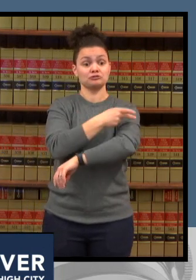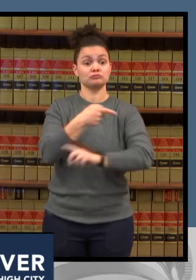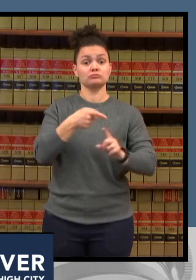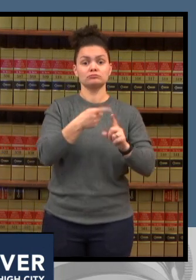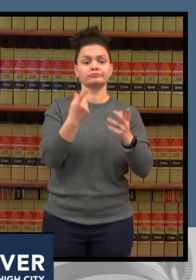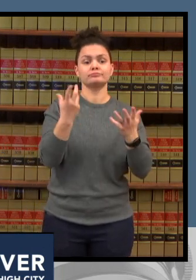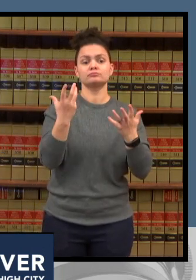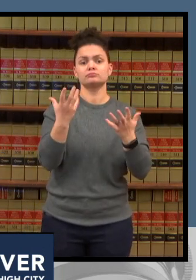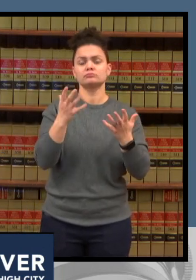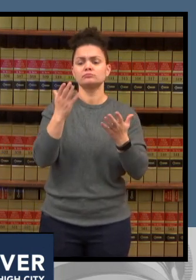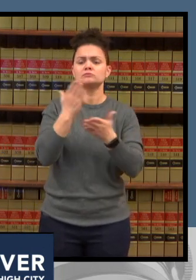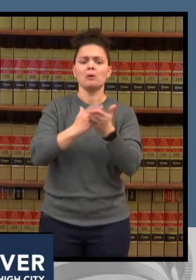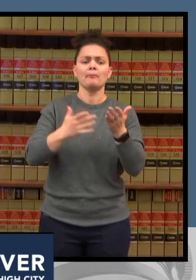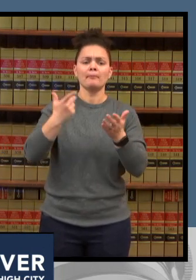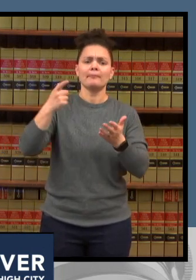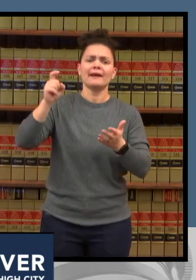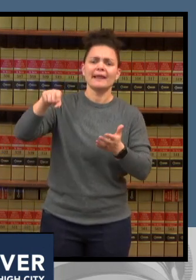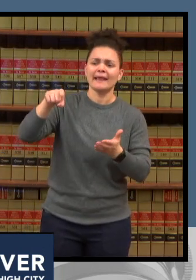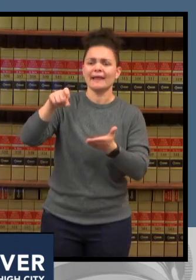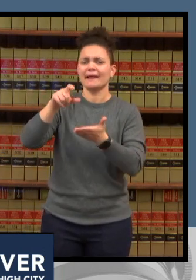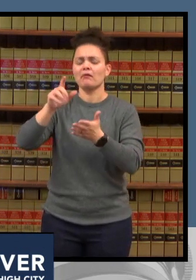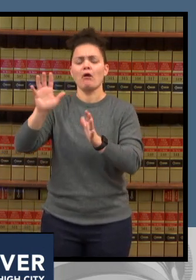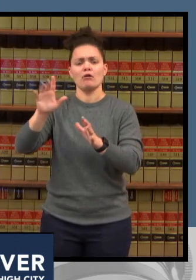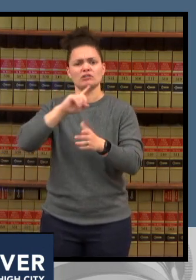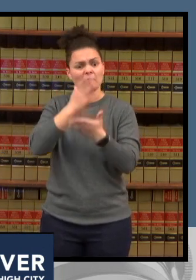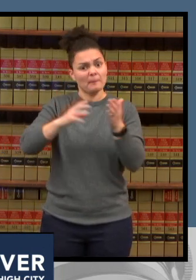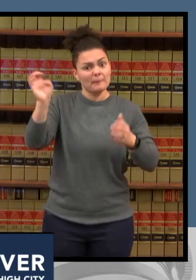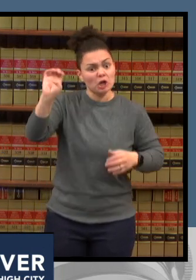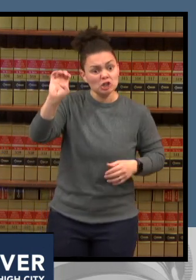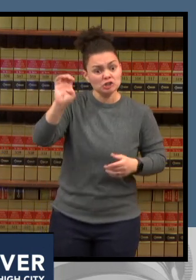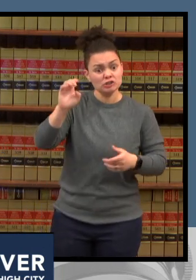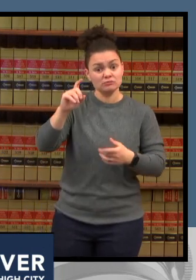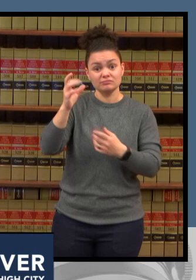that really need their surgery done now they're not going to die today if we don't do their